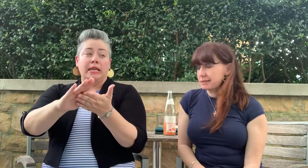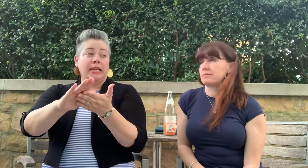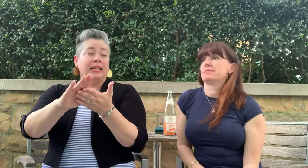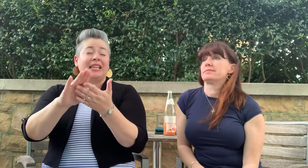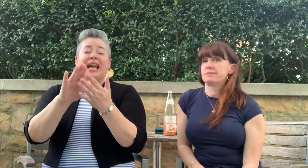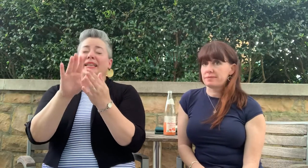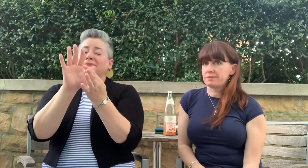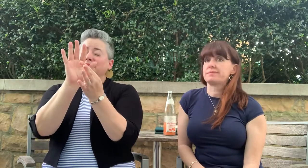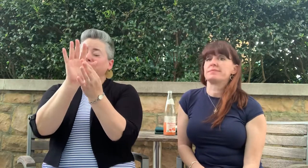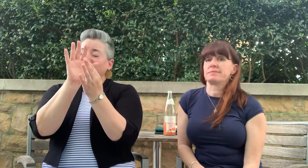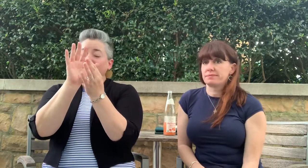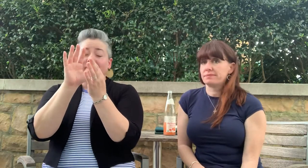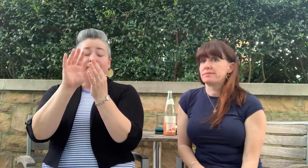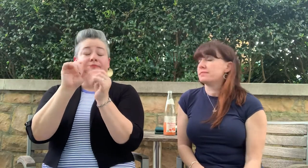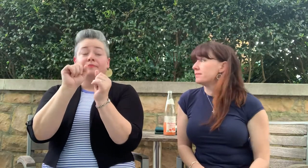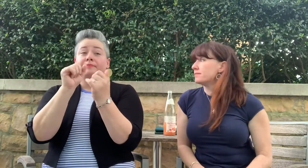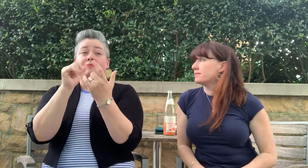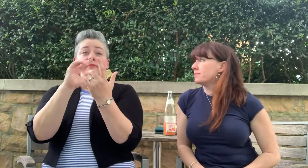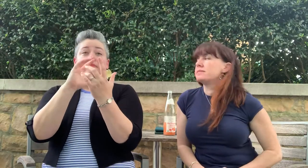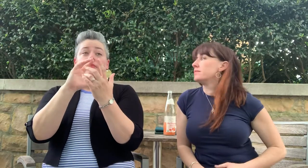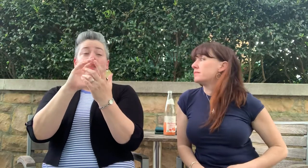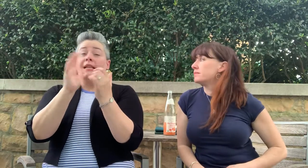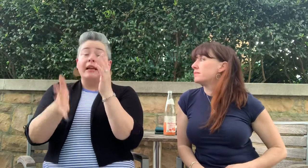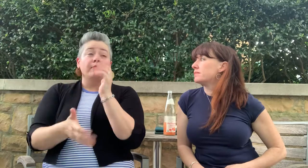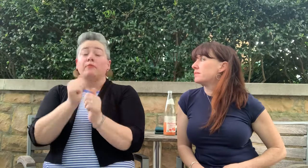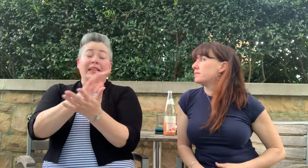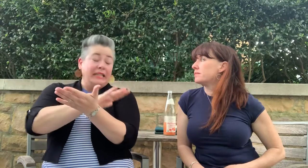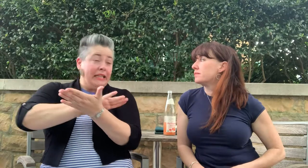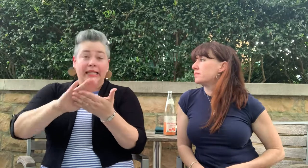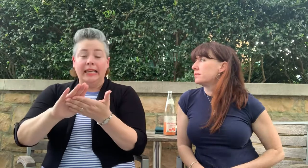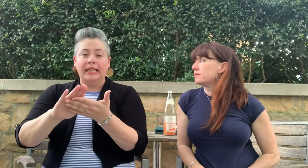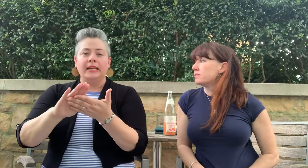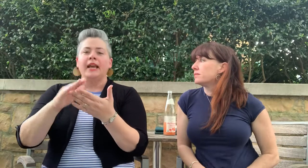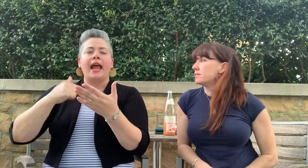dirt or dust anywhere.